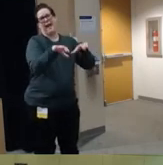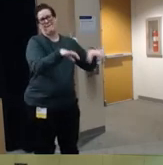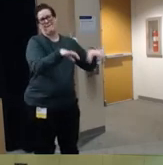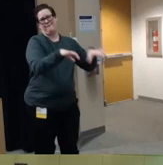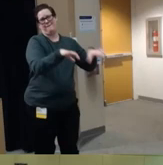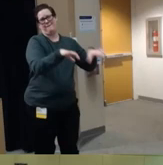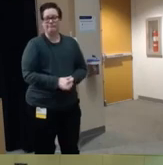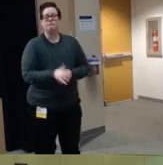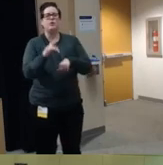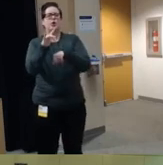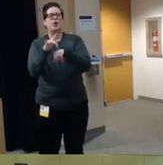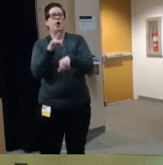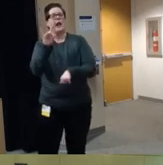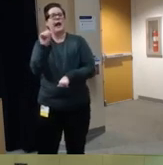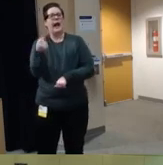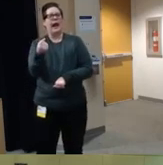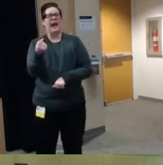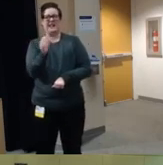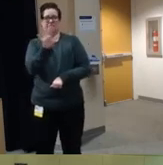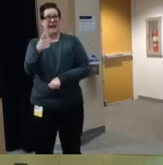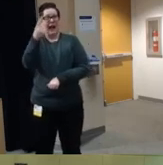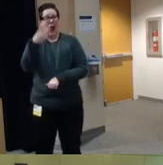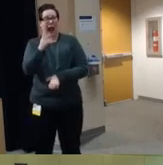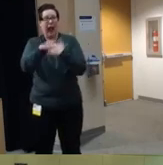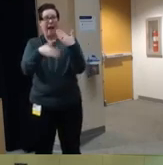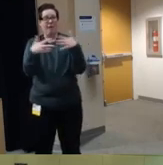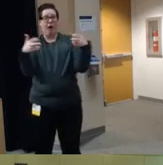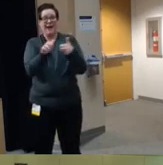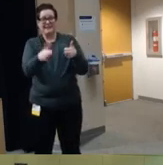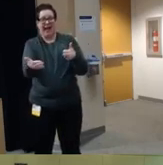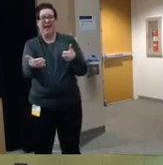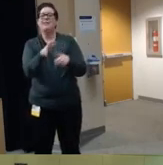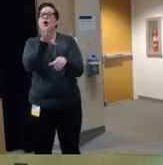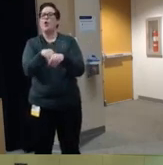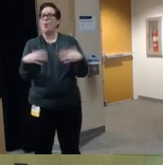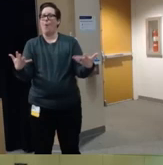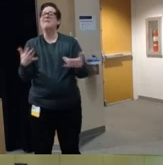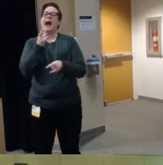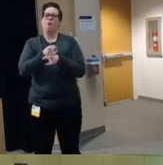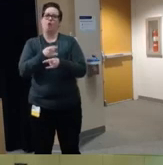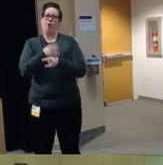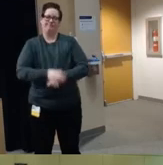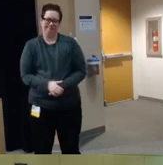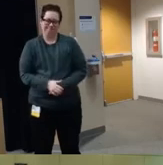the early 1980s roughly half of all motor vehicle deaths involved alcohol and in 1980 the Grassroots